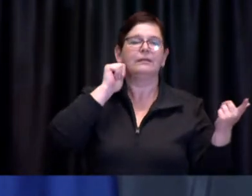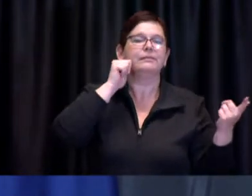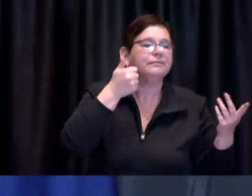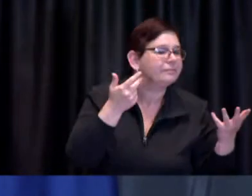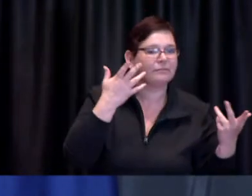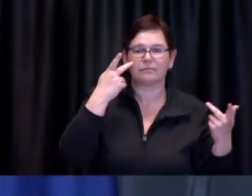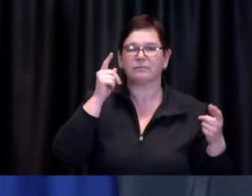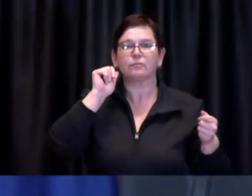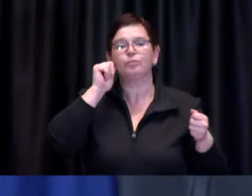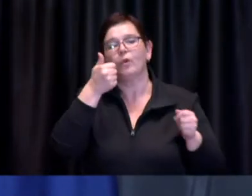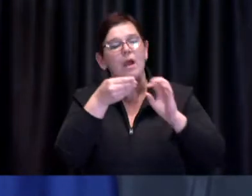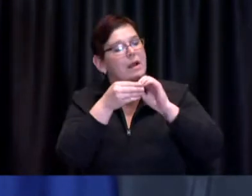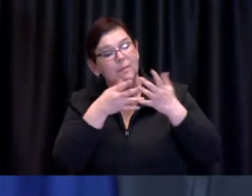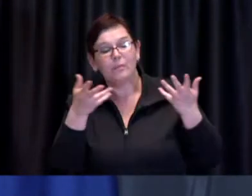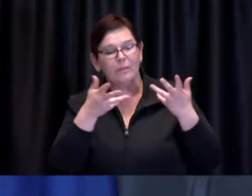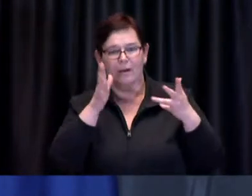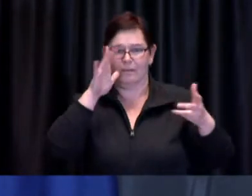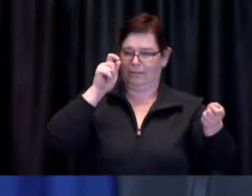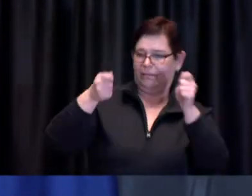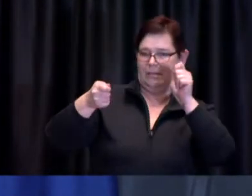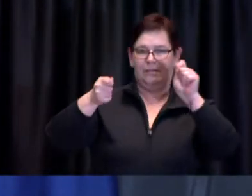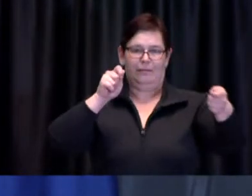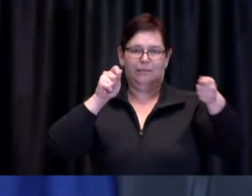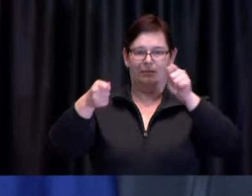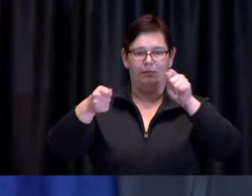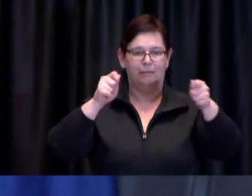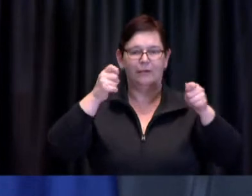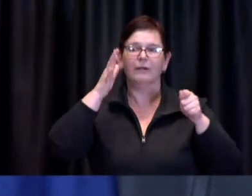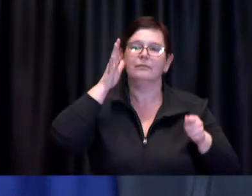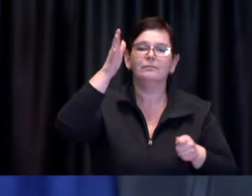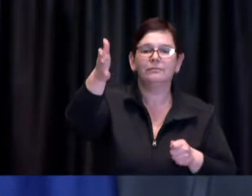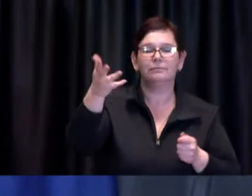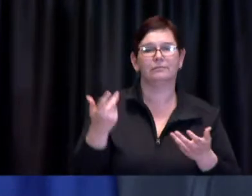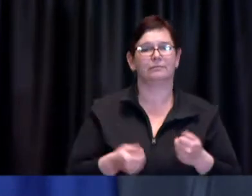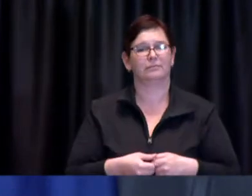everybody vaccinated then I think we can do better than those projections would suggest.